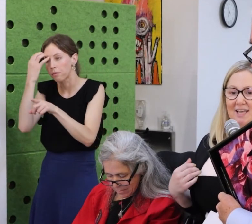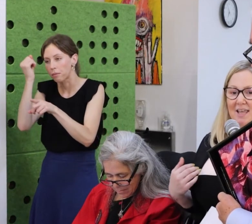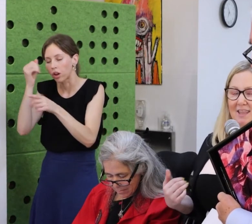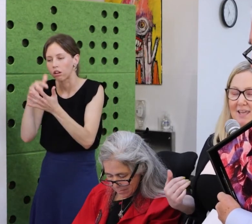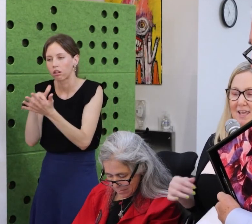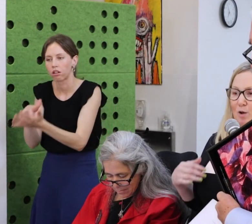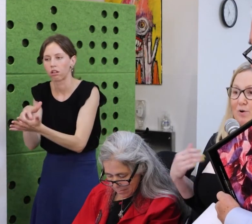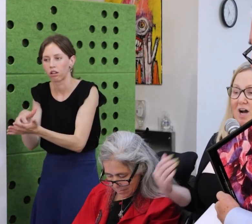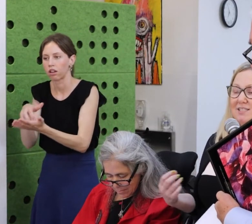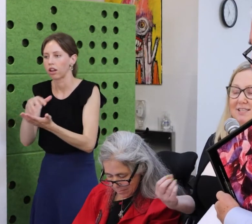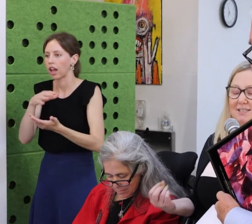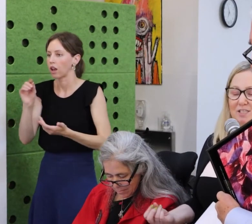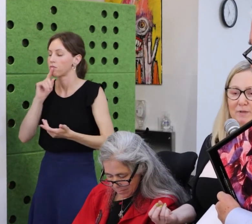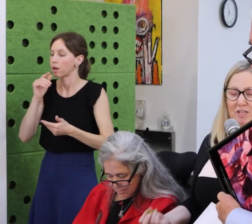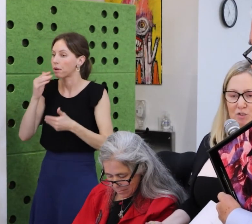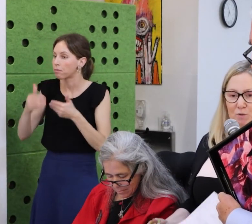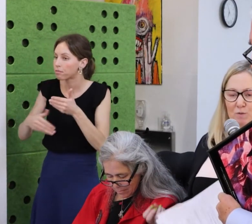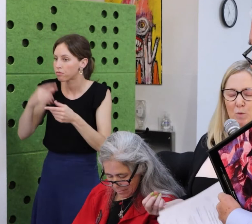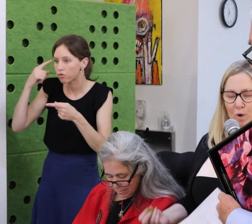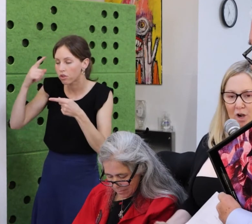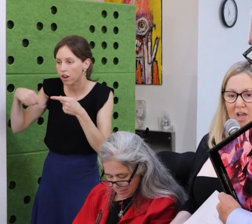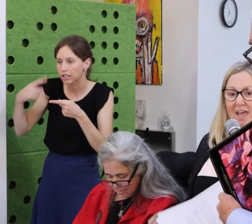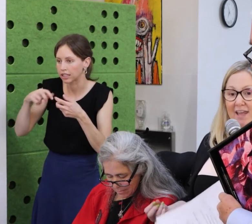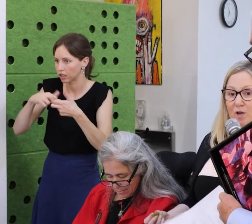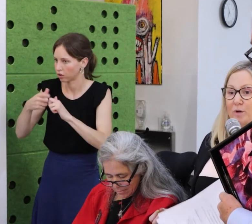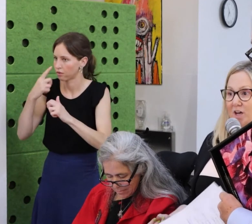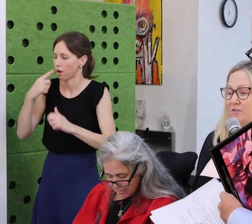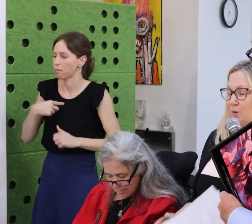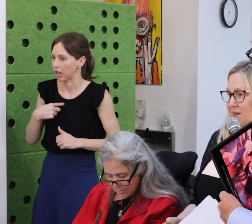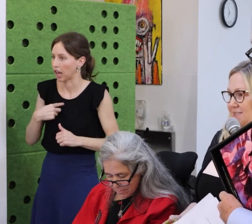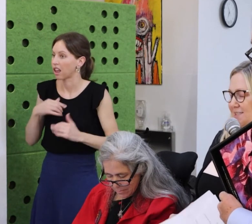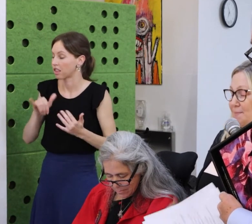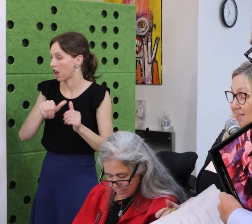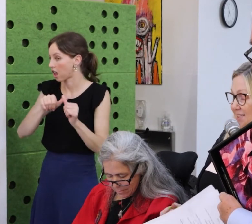Don’t forget the cupcake.